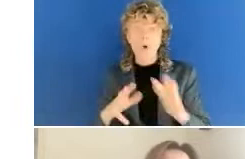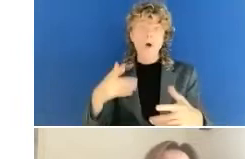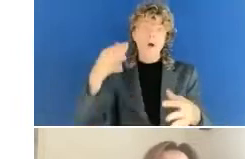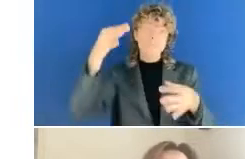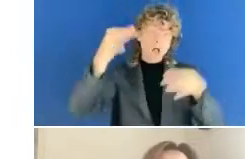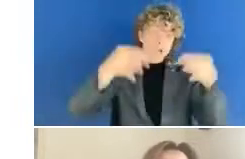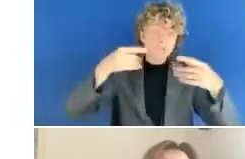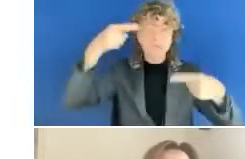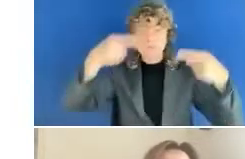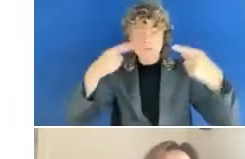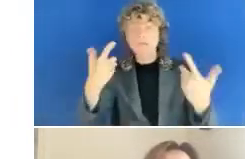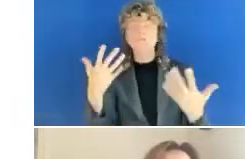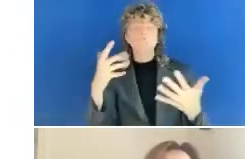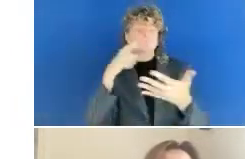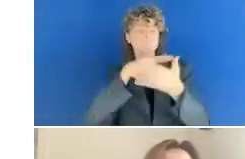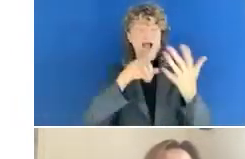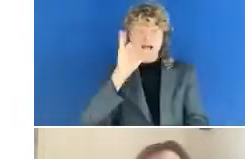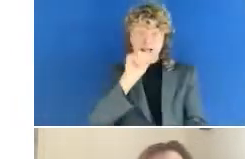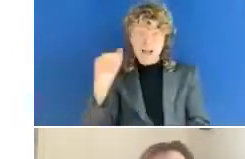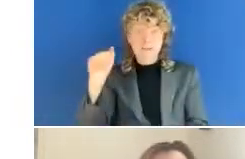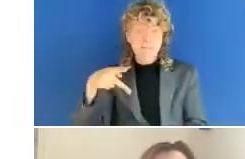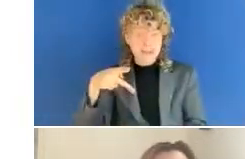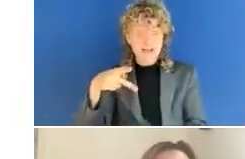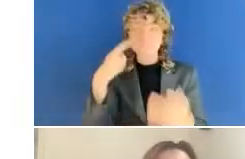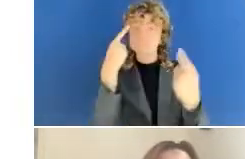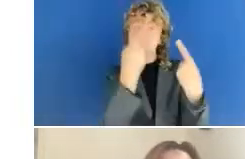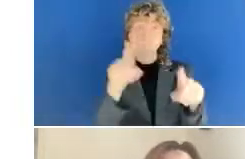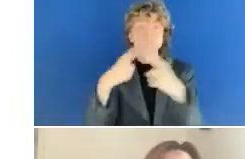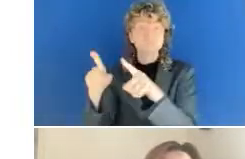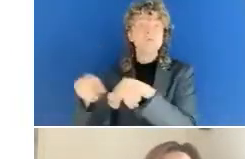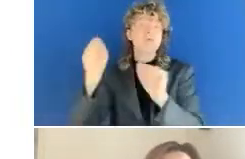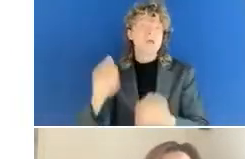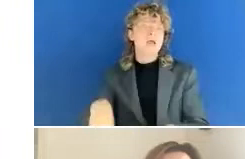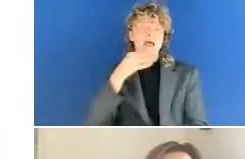like to ask and we'll make sure that we can at least try to answer as many questions as possible.